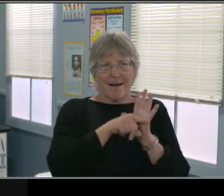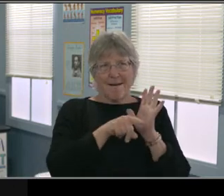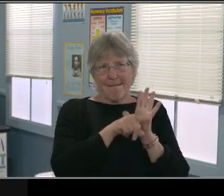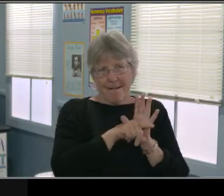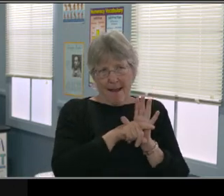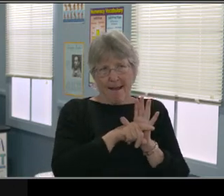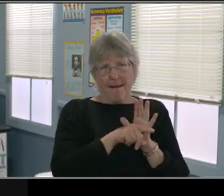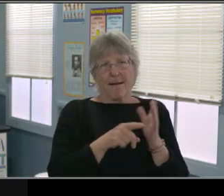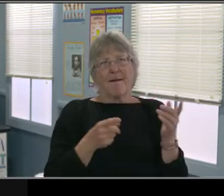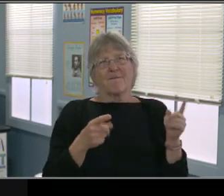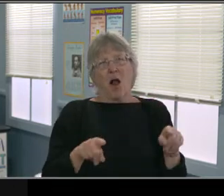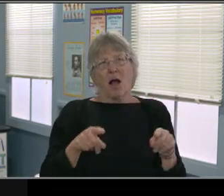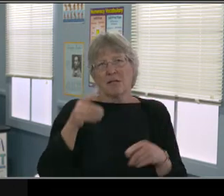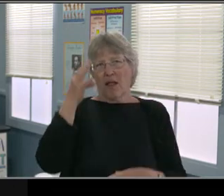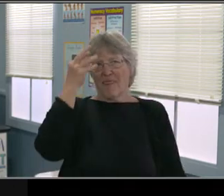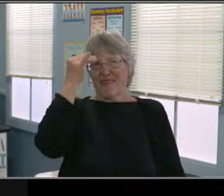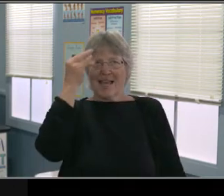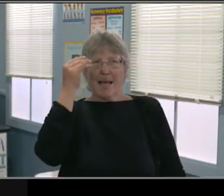Some of the benefits there's flexible schedules.